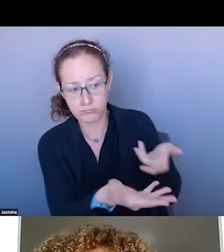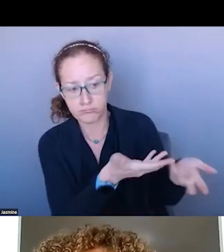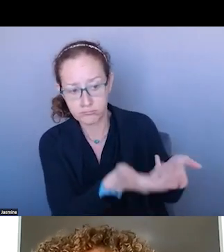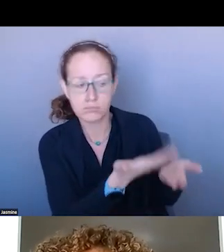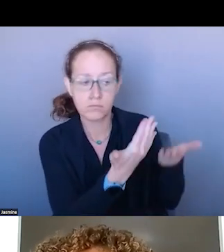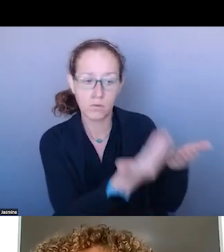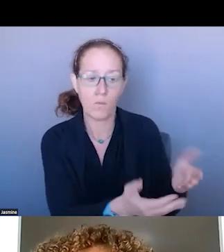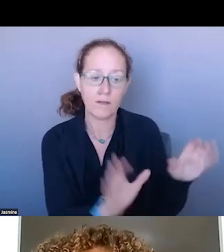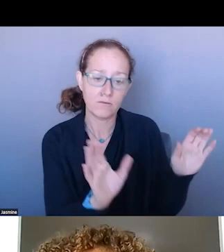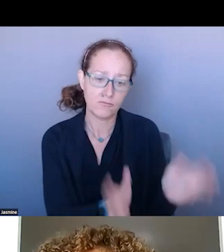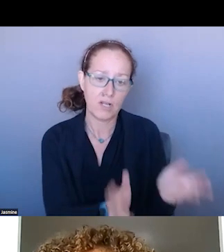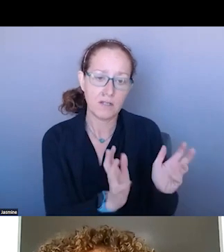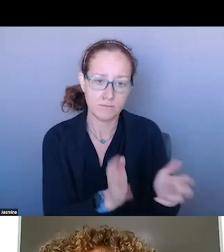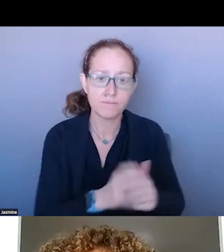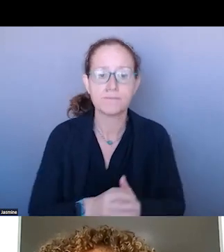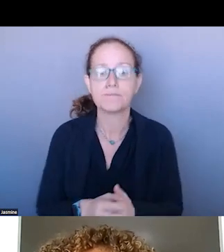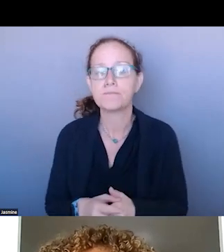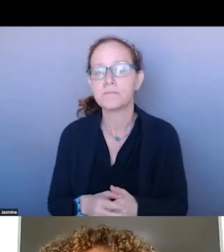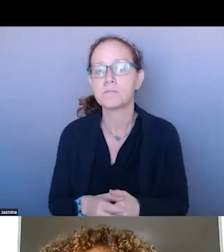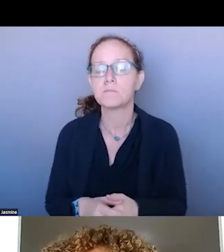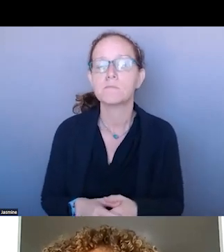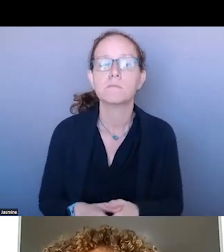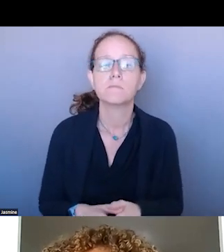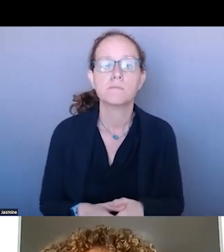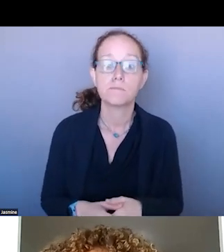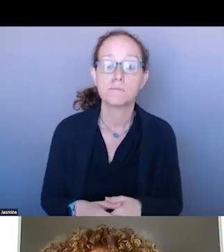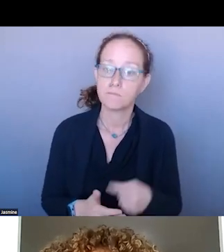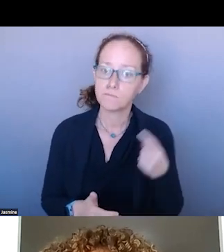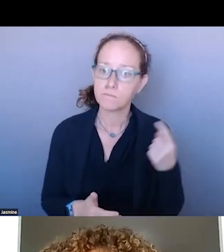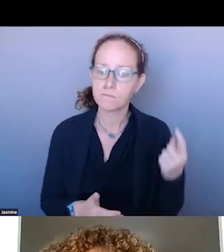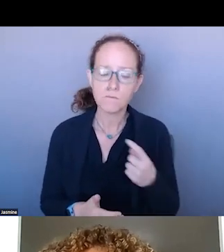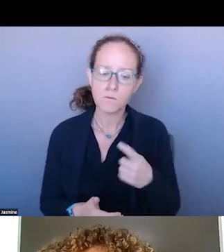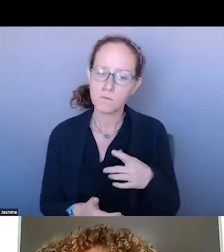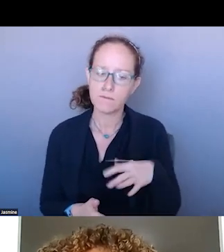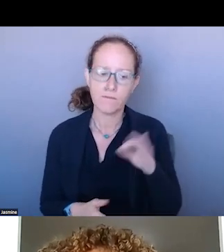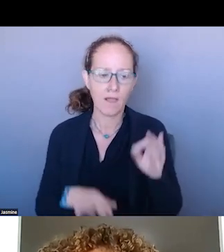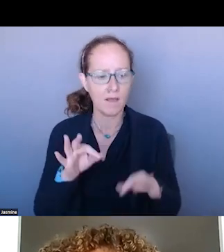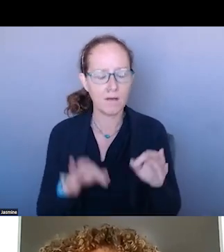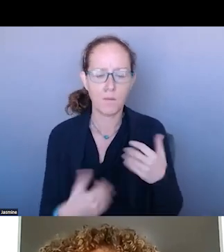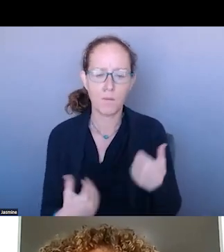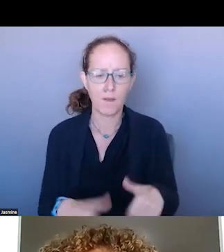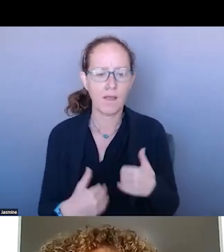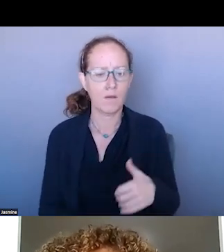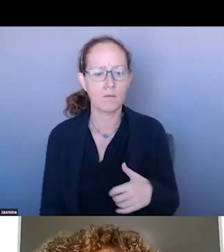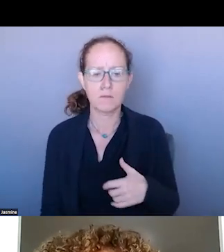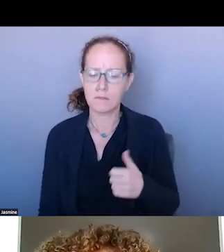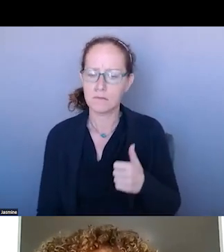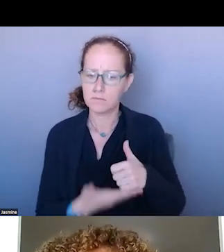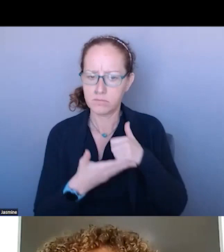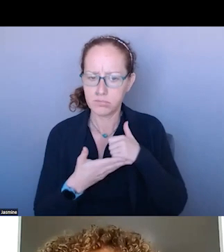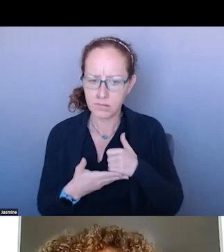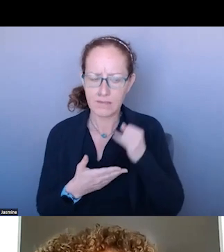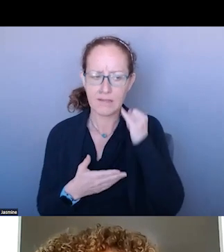I FIND IT EXTREMELY HELPFUL TO HAVE PRESENTATIONS ABOUT THE POLICY. WHEN YOU ARE DOING THE